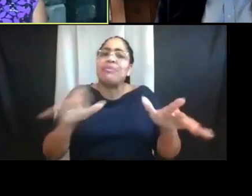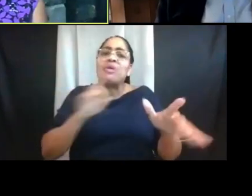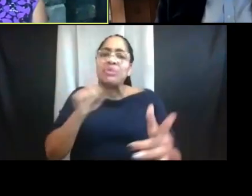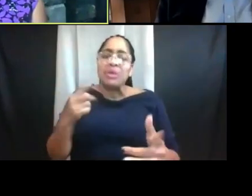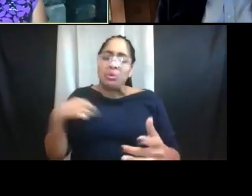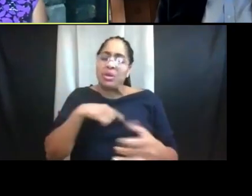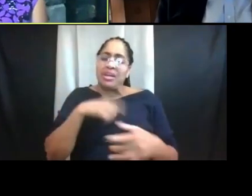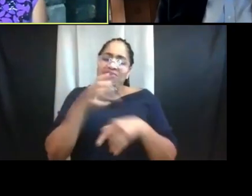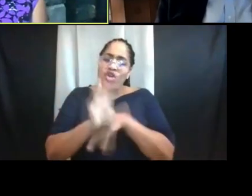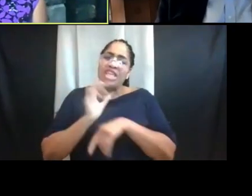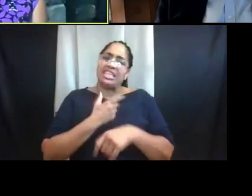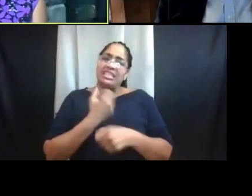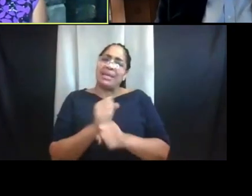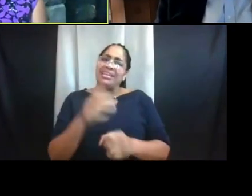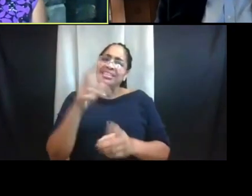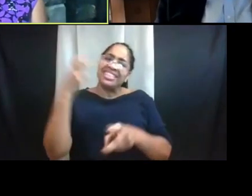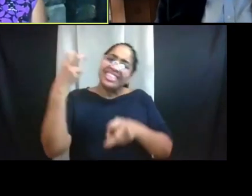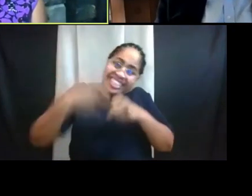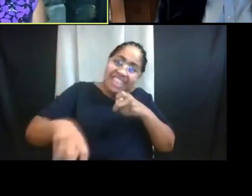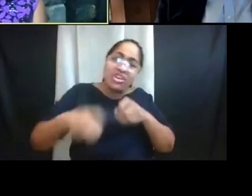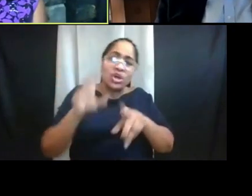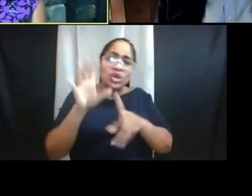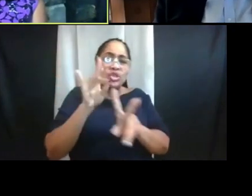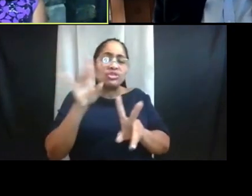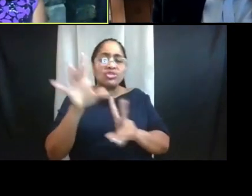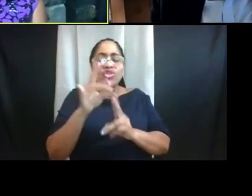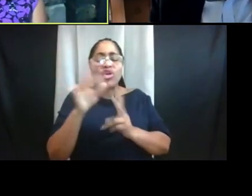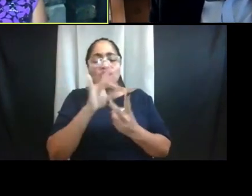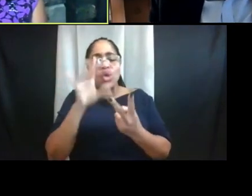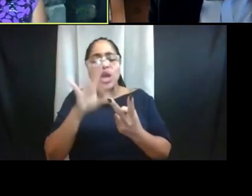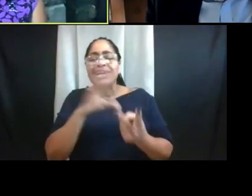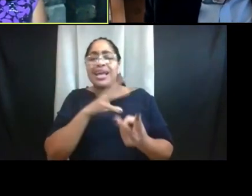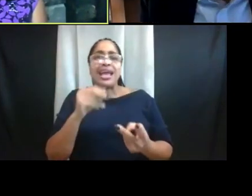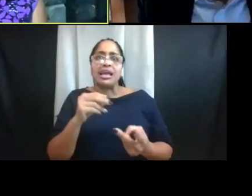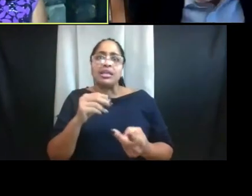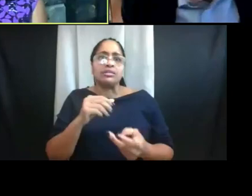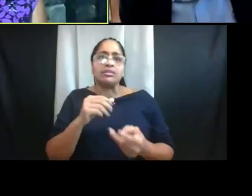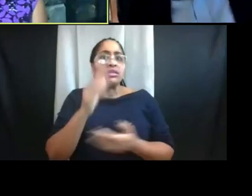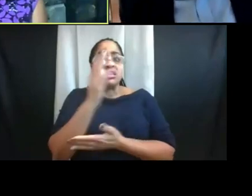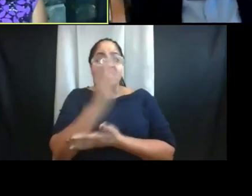and, frankly, imperfect choices and sort of picking between really bad options.